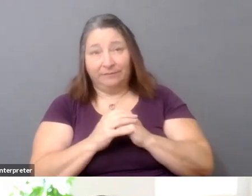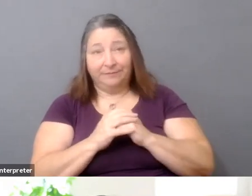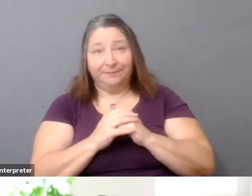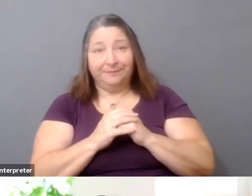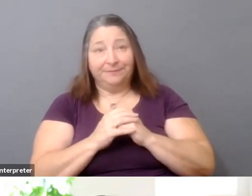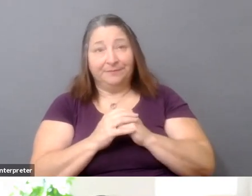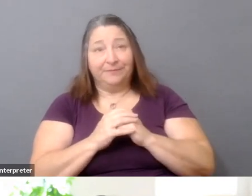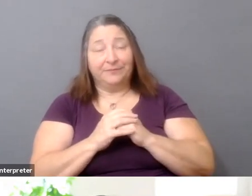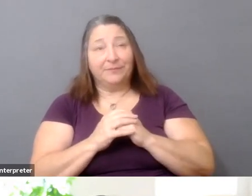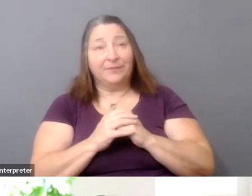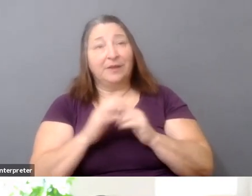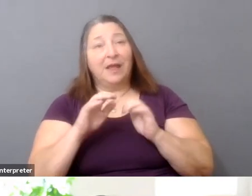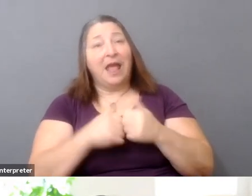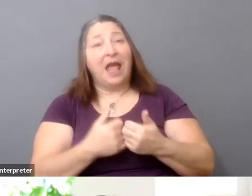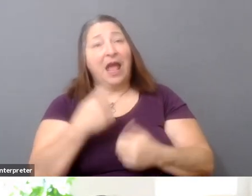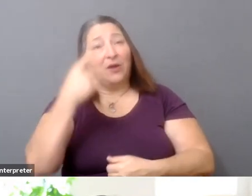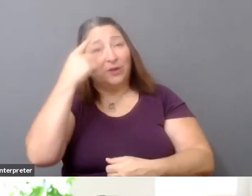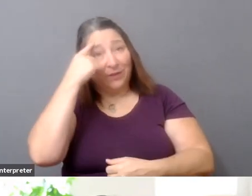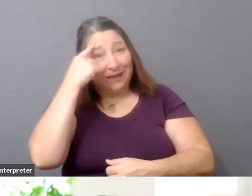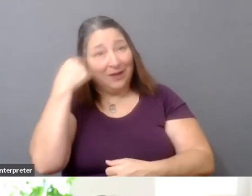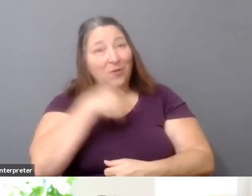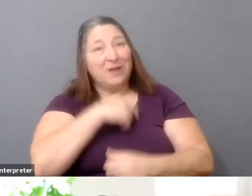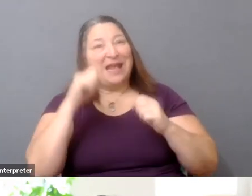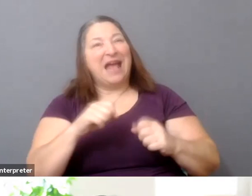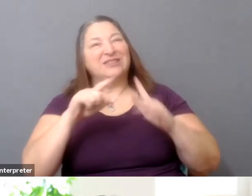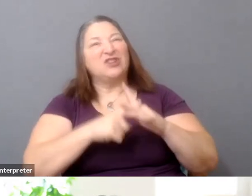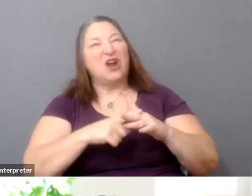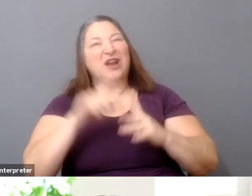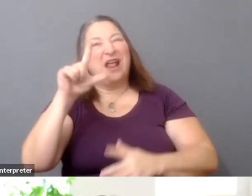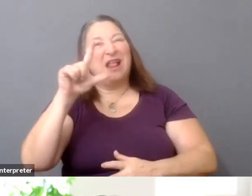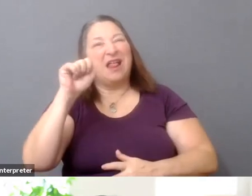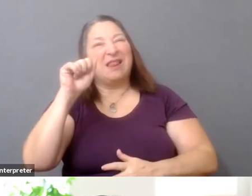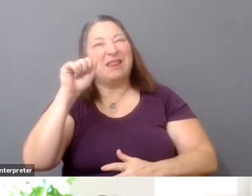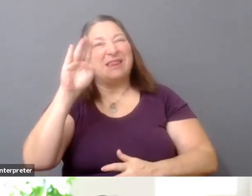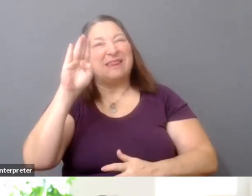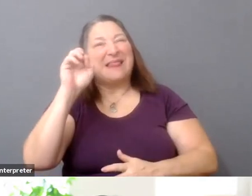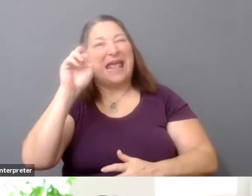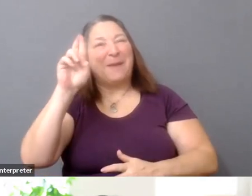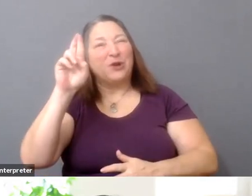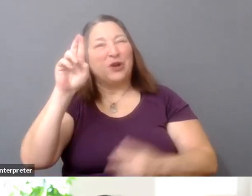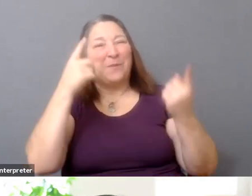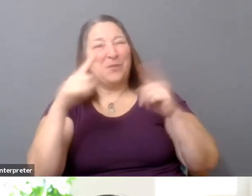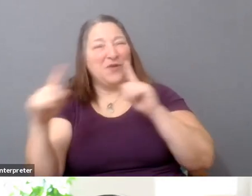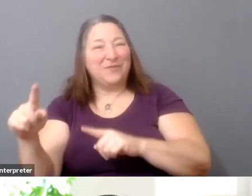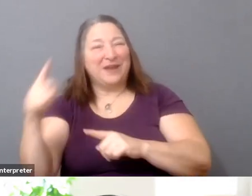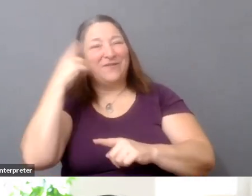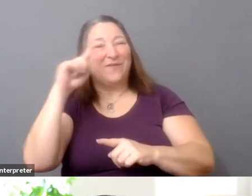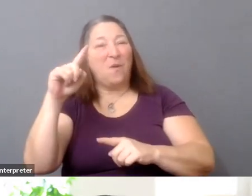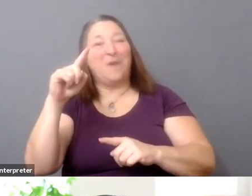think we might be able to start a labor movement in a field like independent documentaries?" And I think that, you know, Karin,